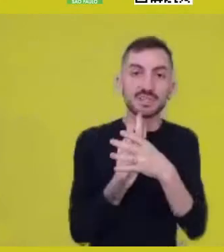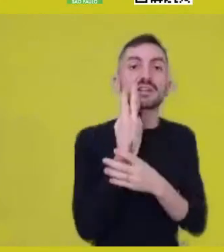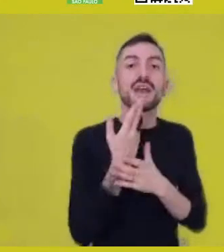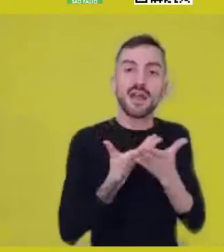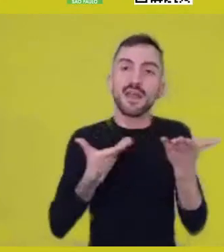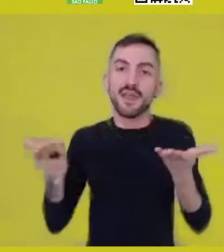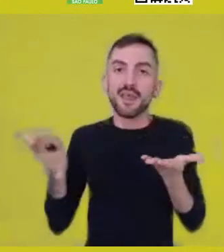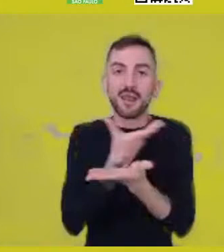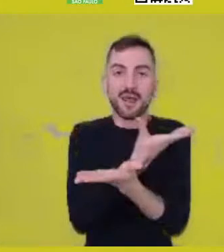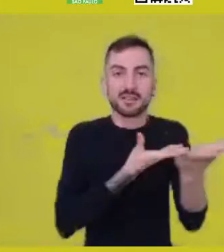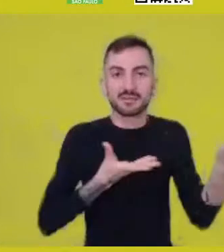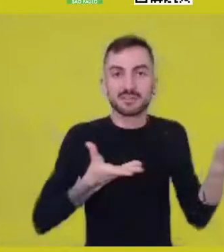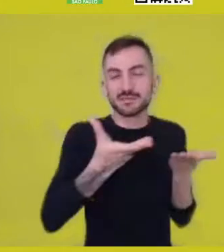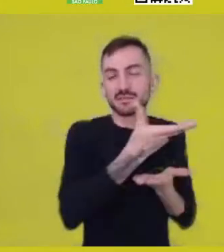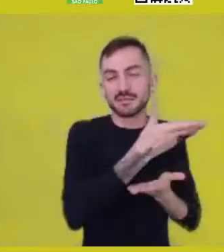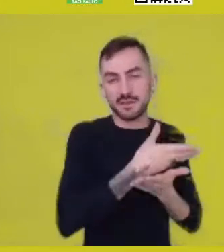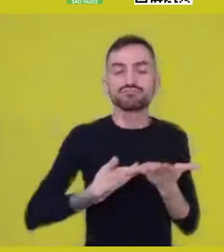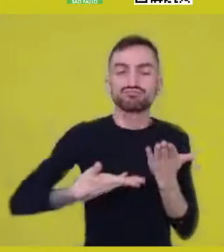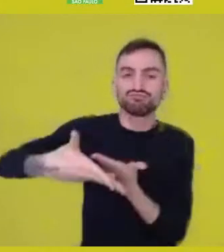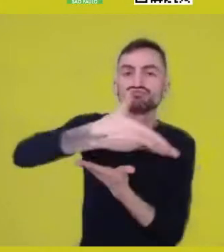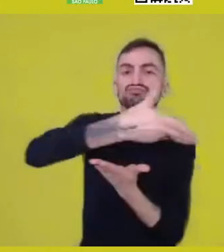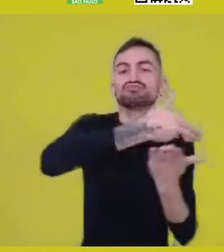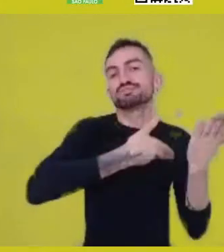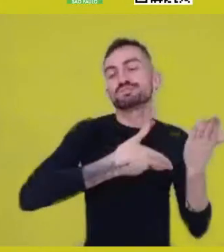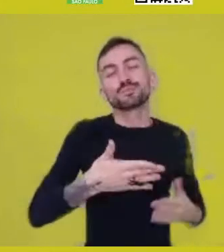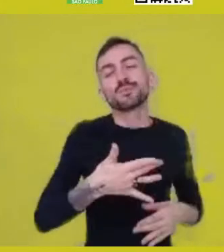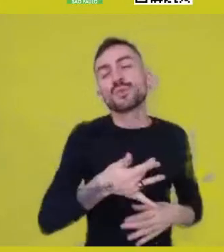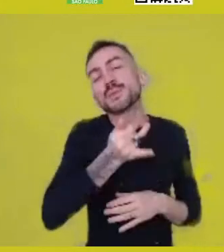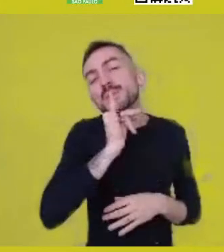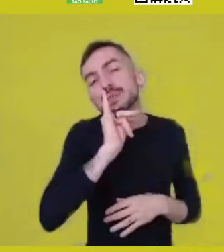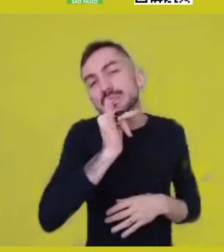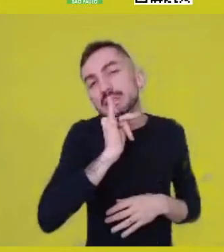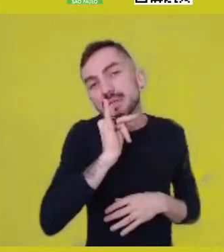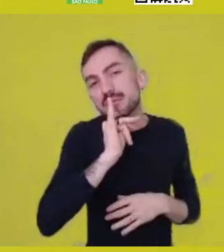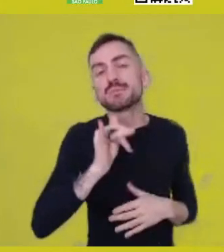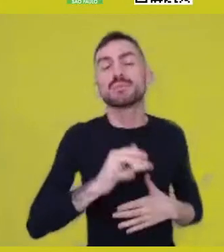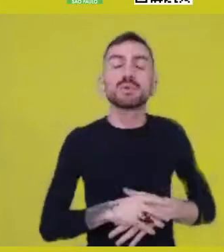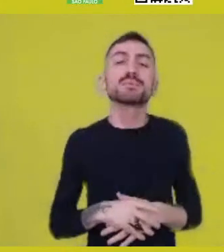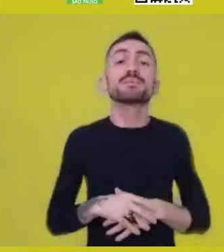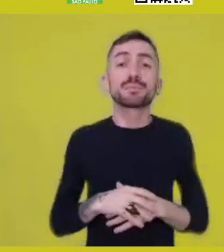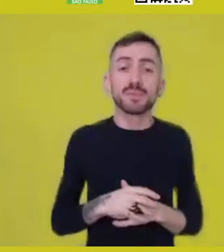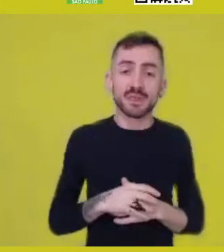If we think, for instance, about this idea I always like to bring up,